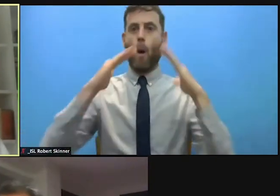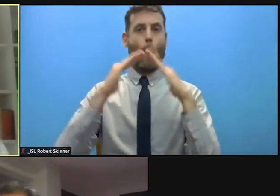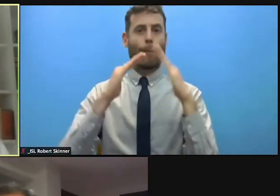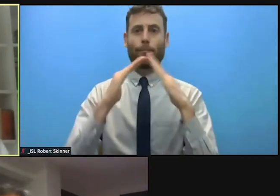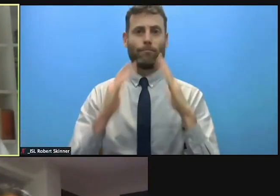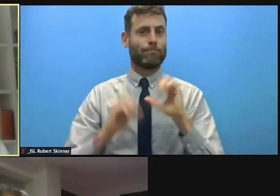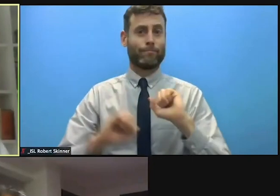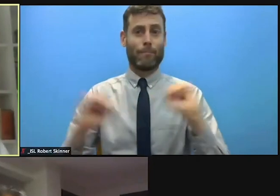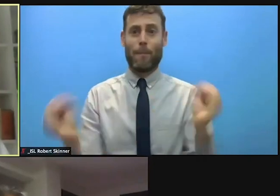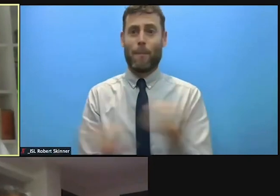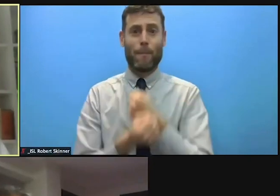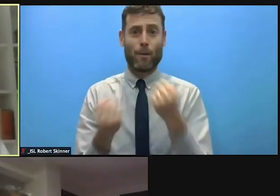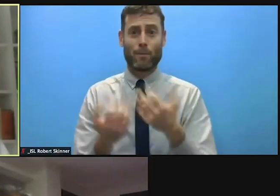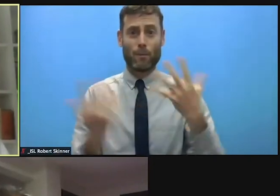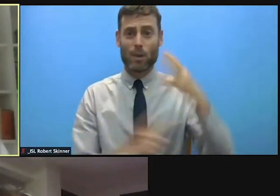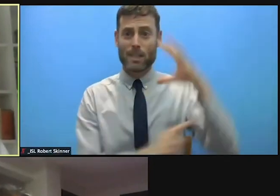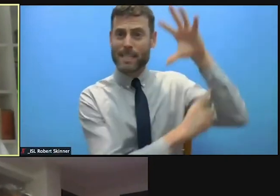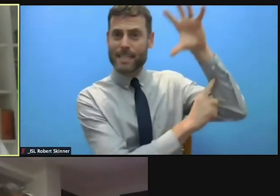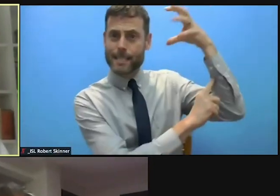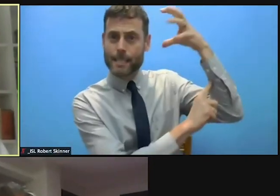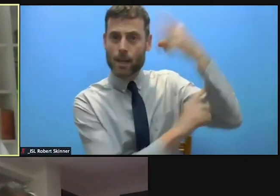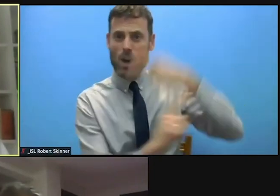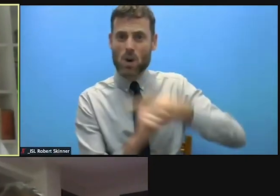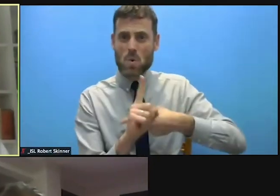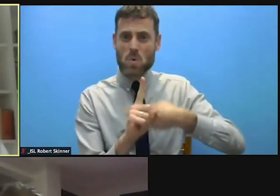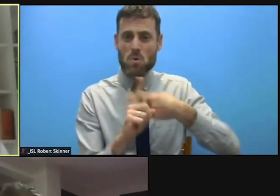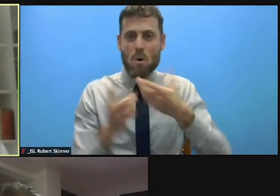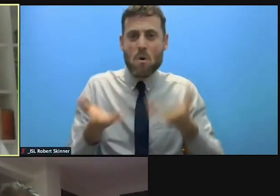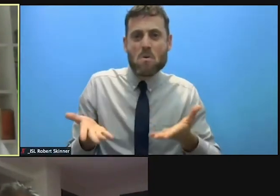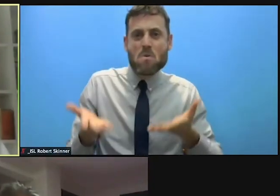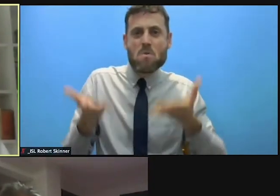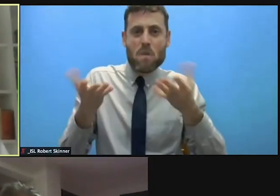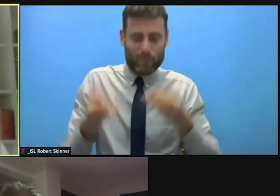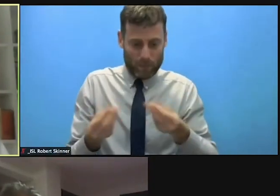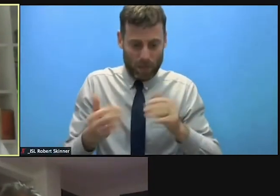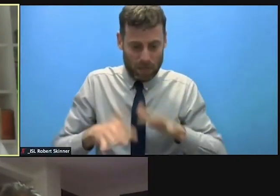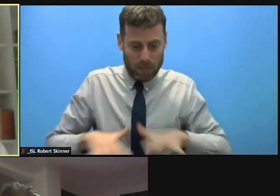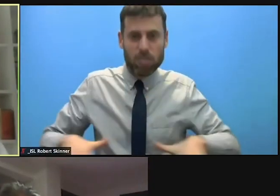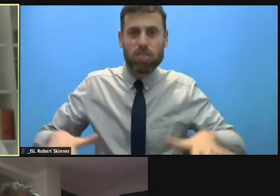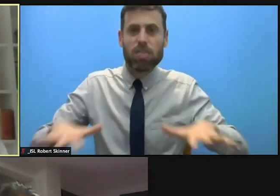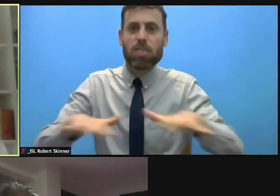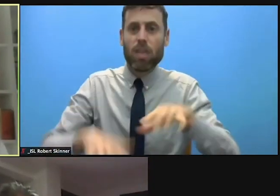had on them? And what impact do you think it will continue to have if nothing is done? Can I